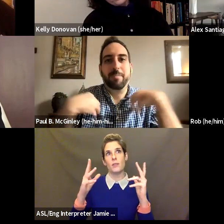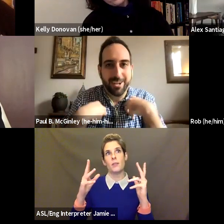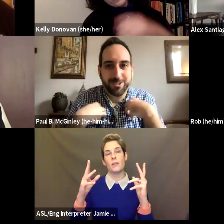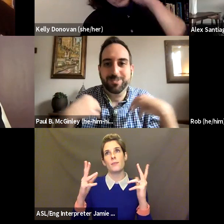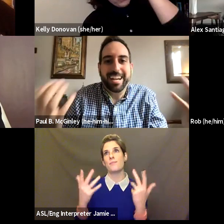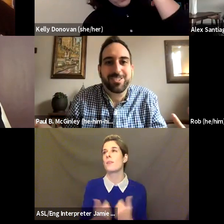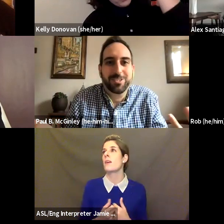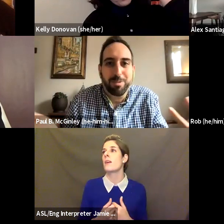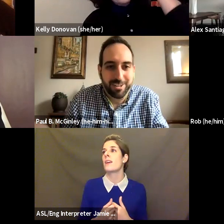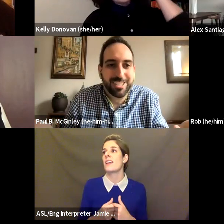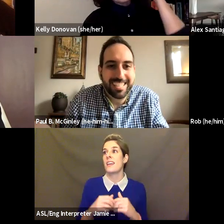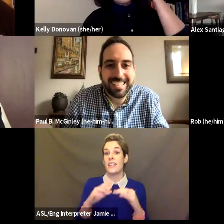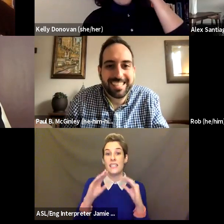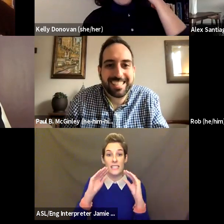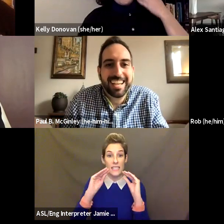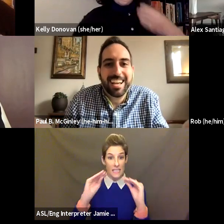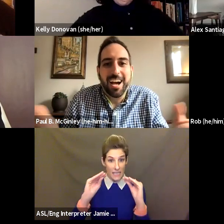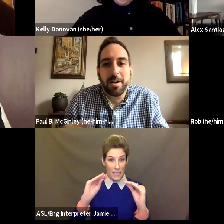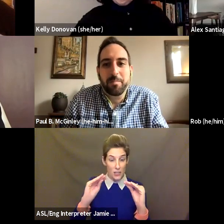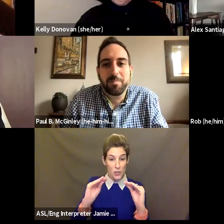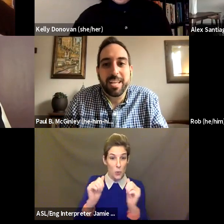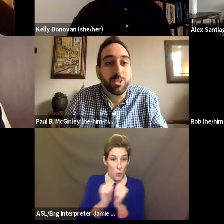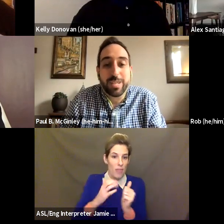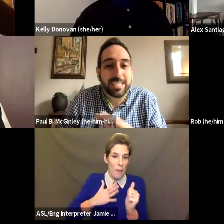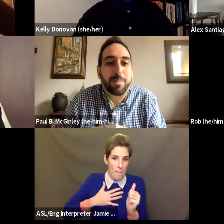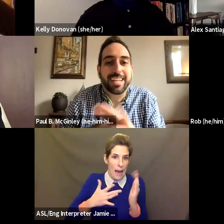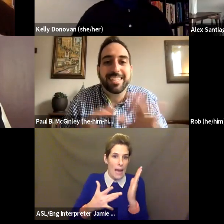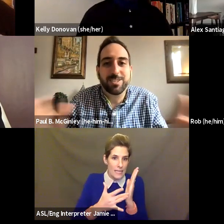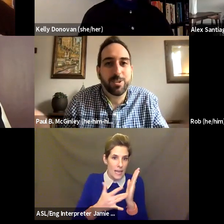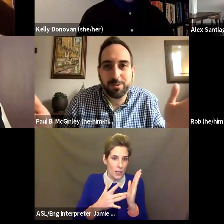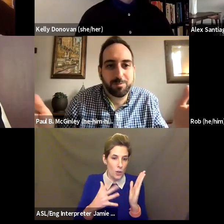my own technical proficiencies. And to expect it to go